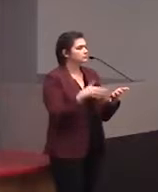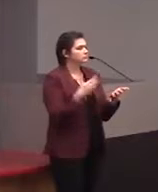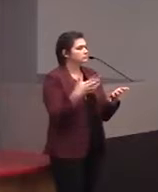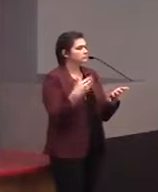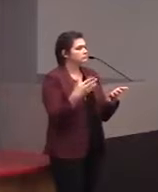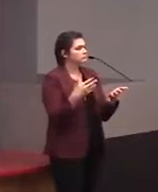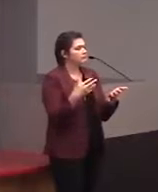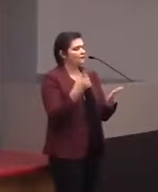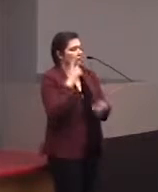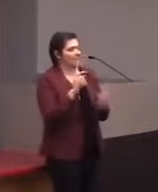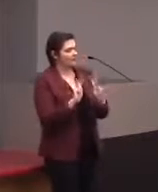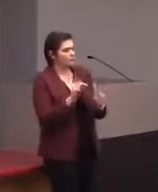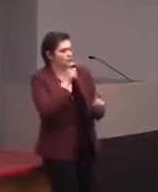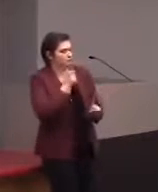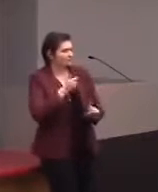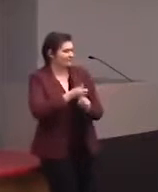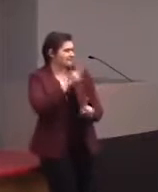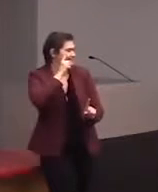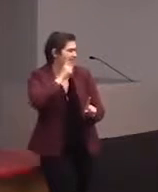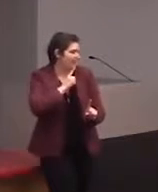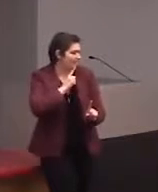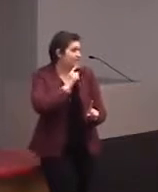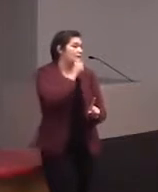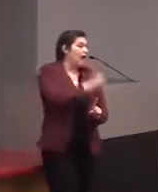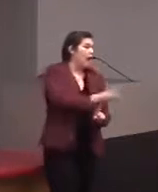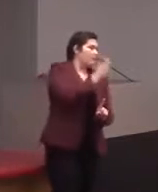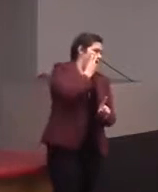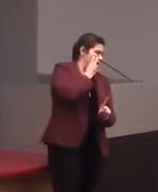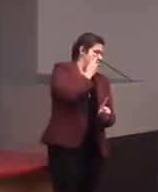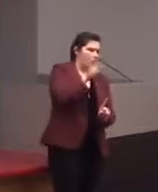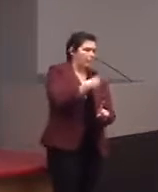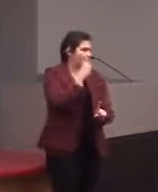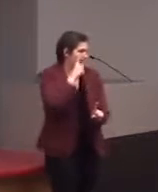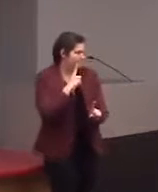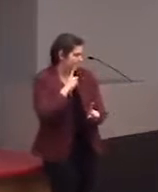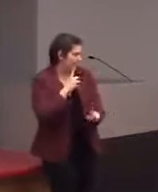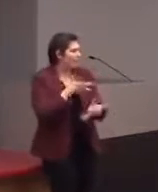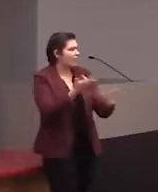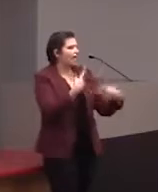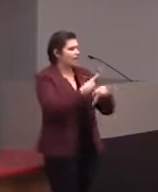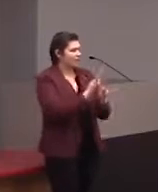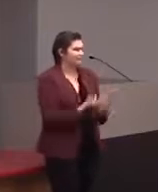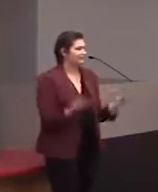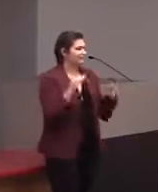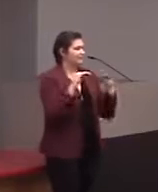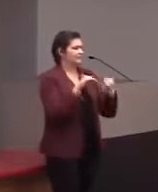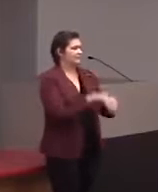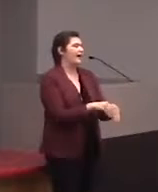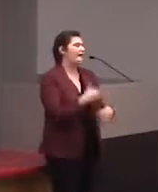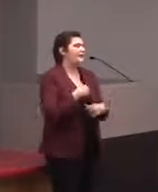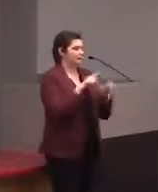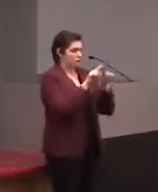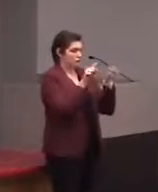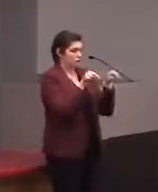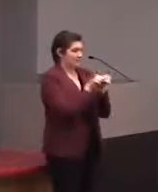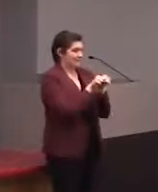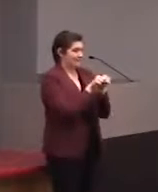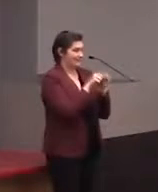and for people who are deaf and not blind, there's a lot of these products we incorporate a visual screen so they can see it.